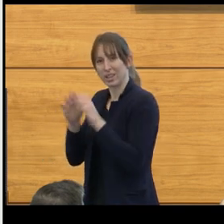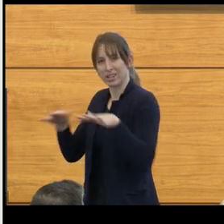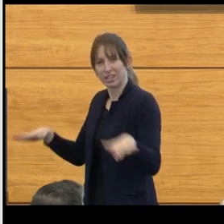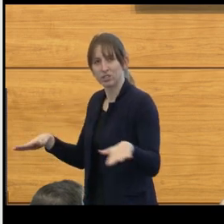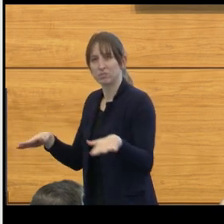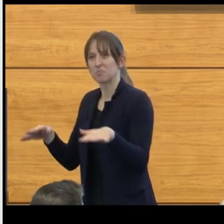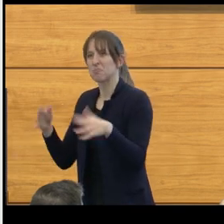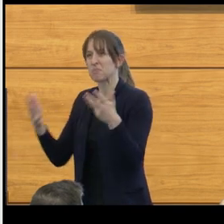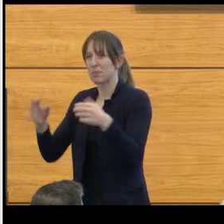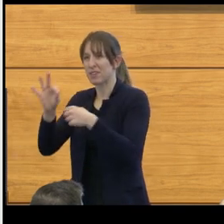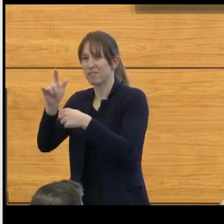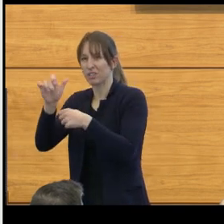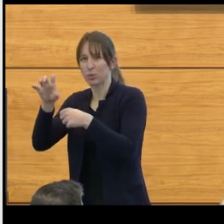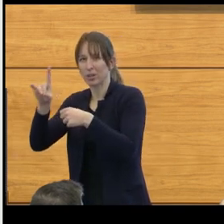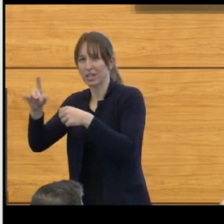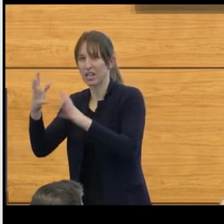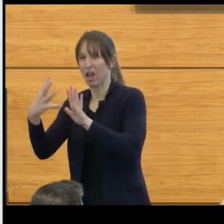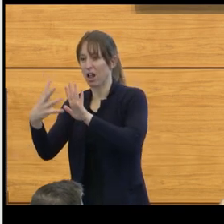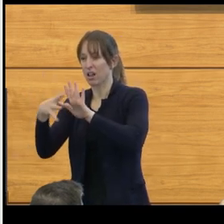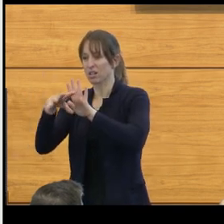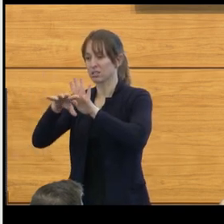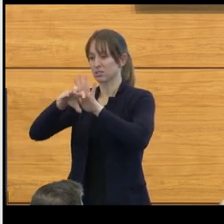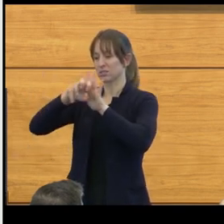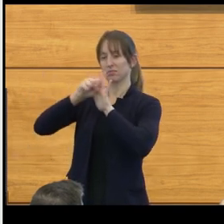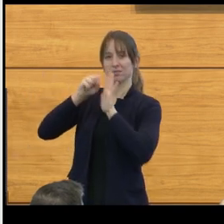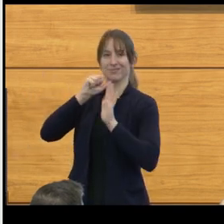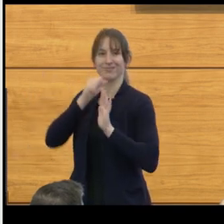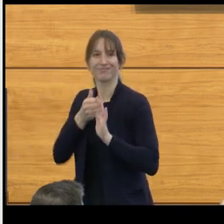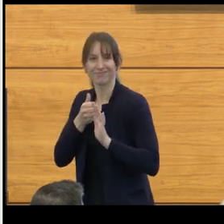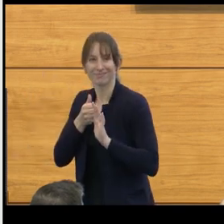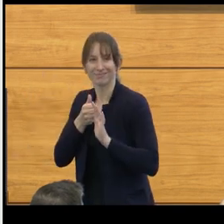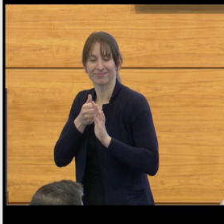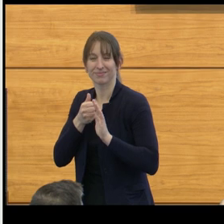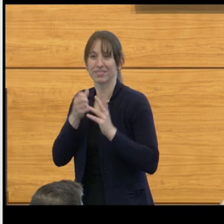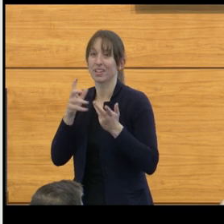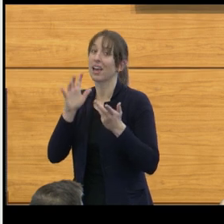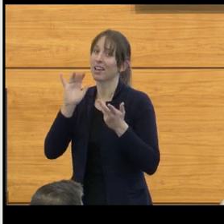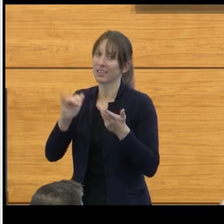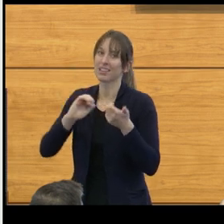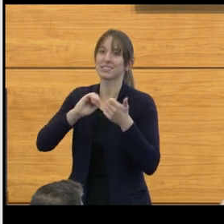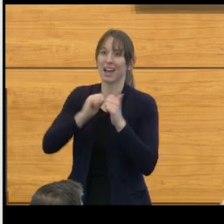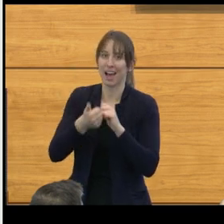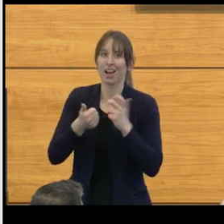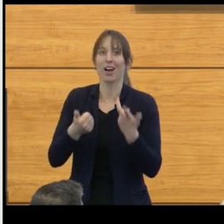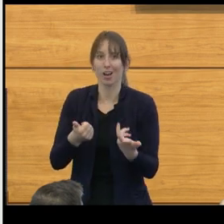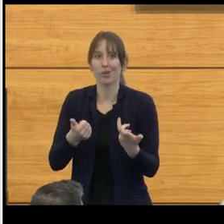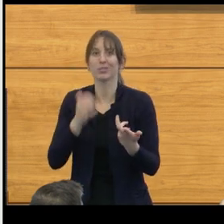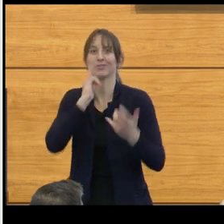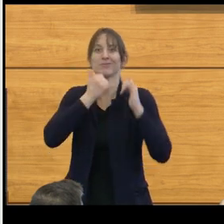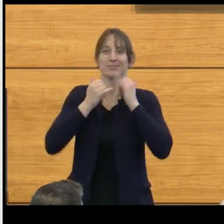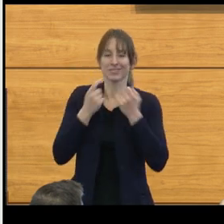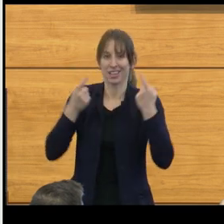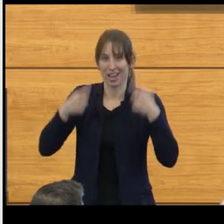or to circulate around. And that's what results in hydrocephalus. Not every child that develops hydrocephalus